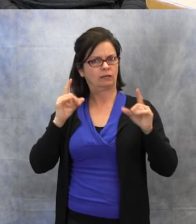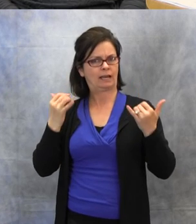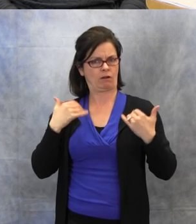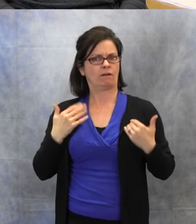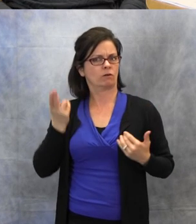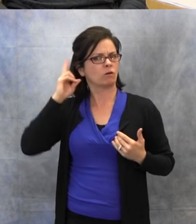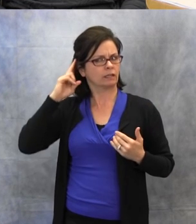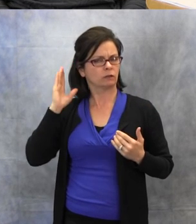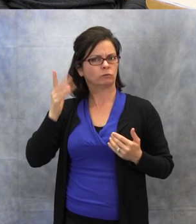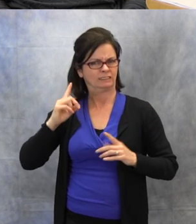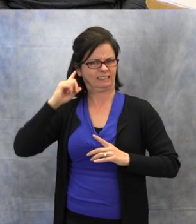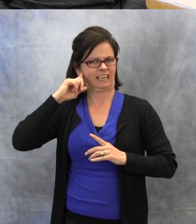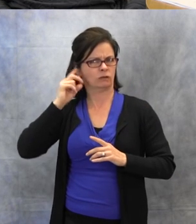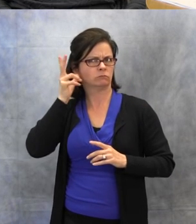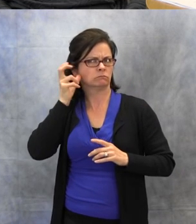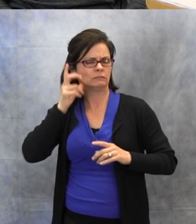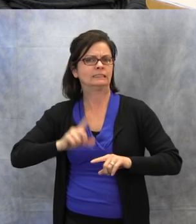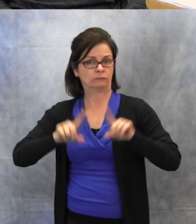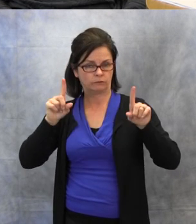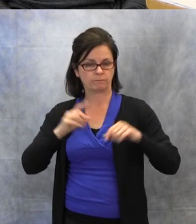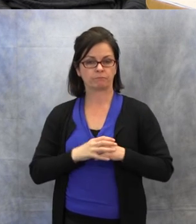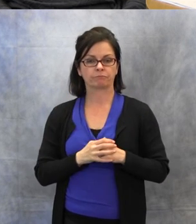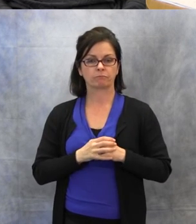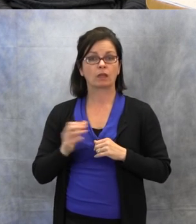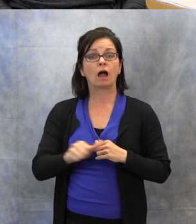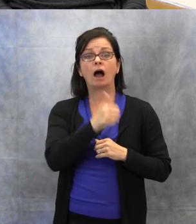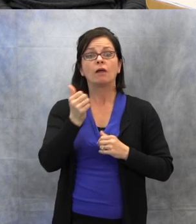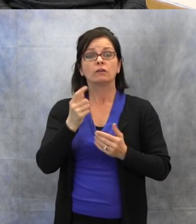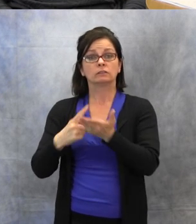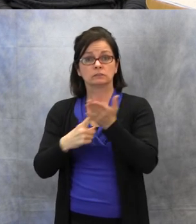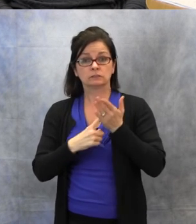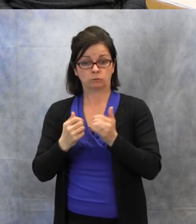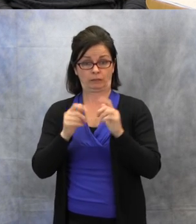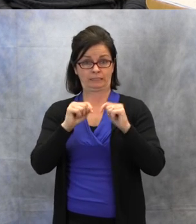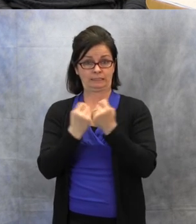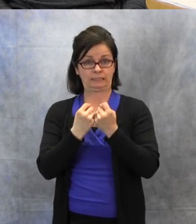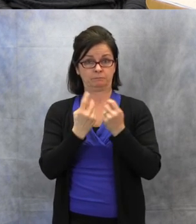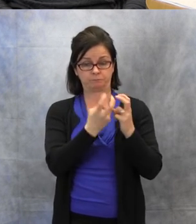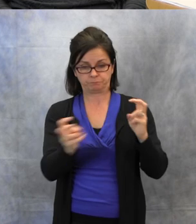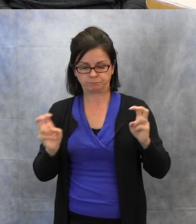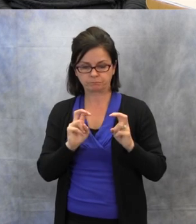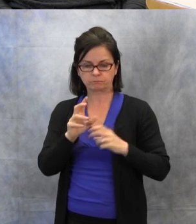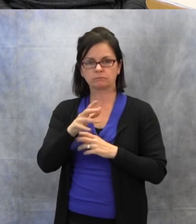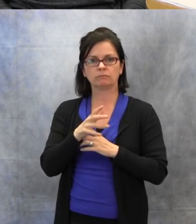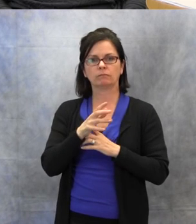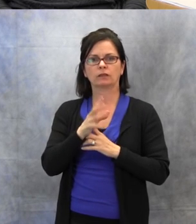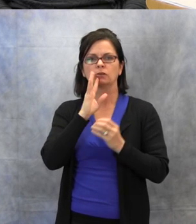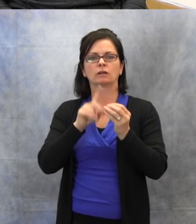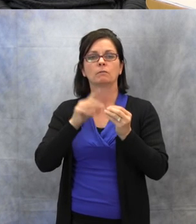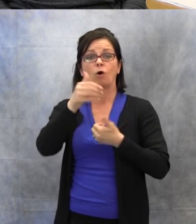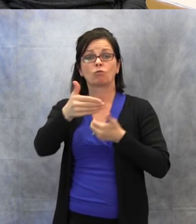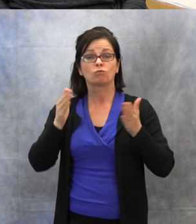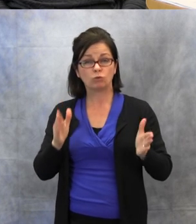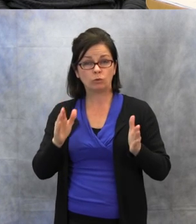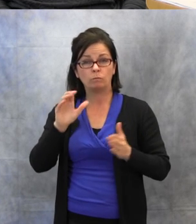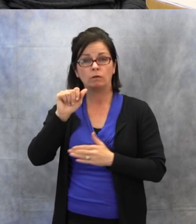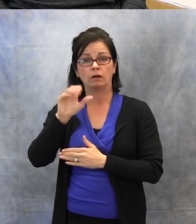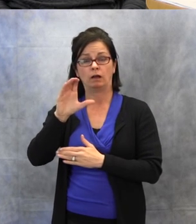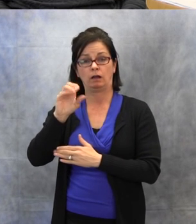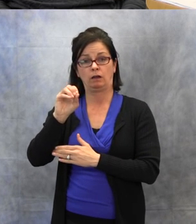Another thing I talk about with the team is the effect of room acoustics, because that's really important especially